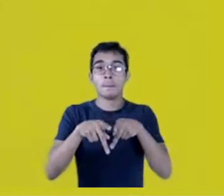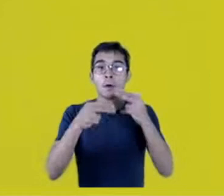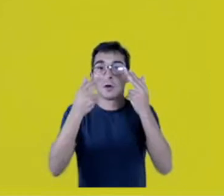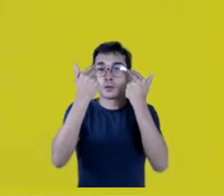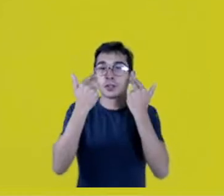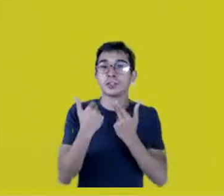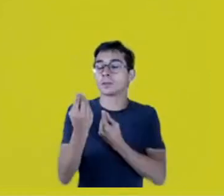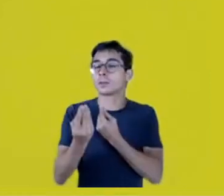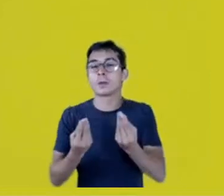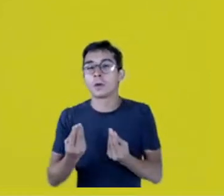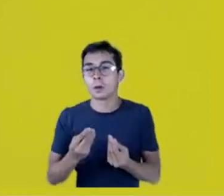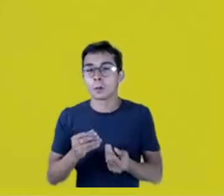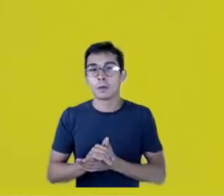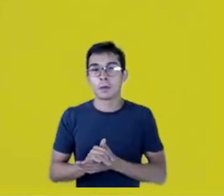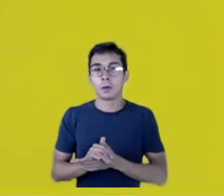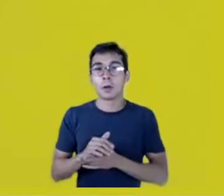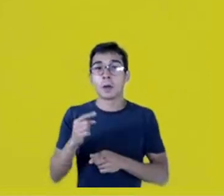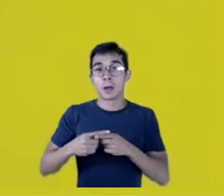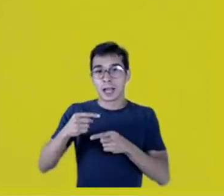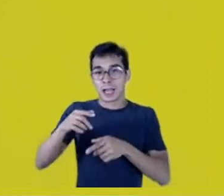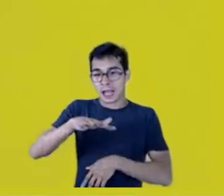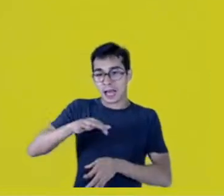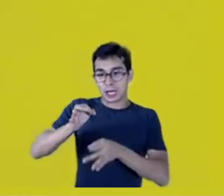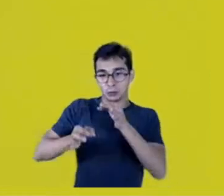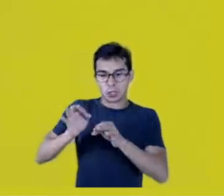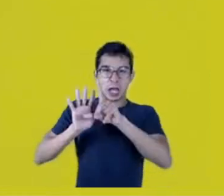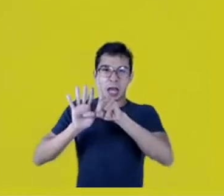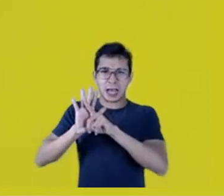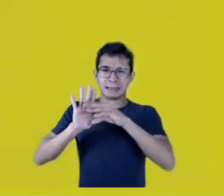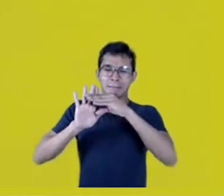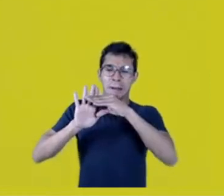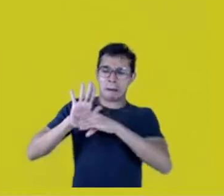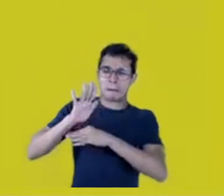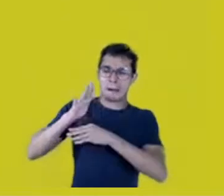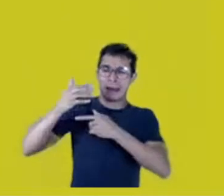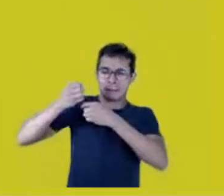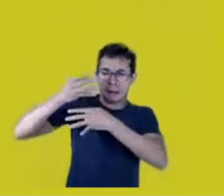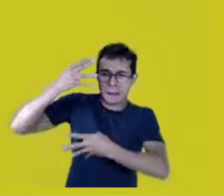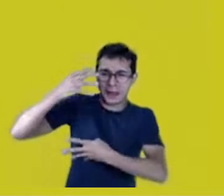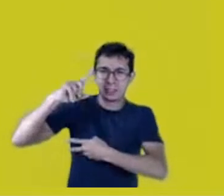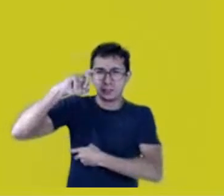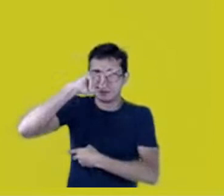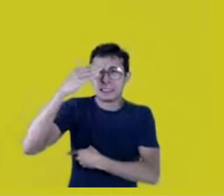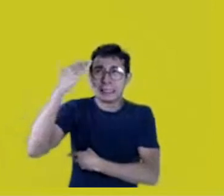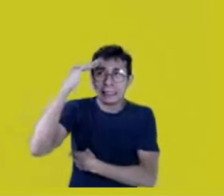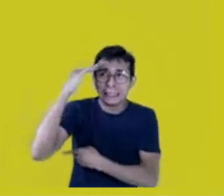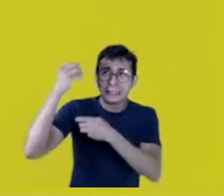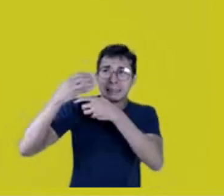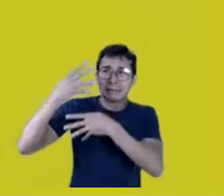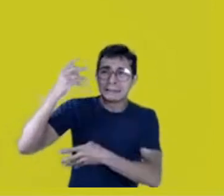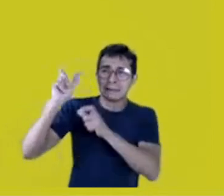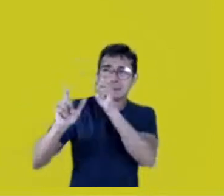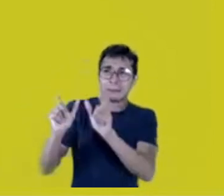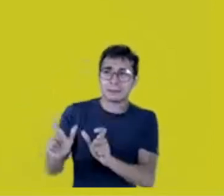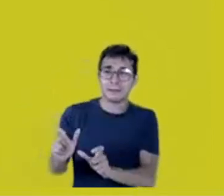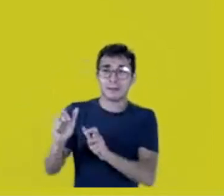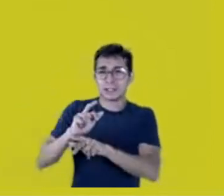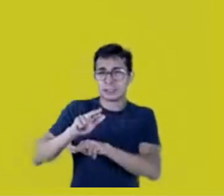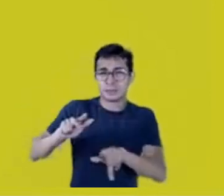and so many other symbolic codes used in the academy which exclude, which aren’t made to be at everyone’s reach.